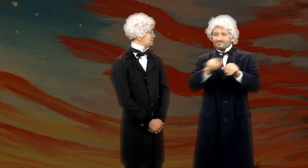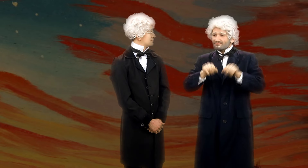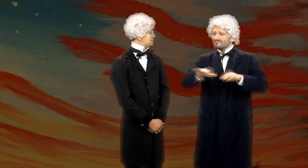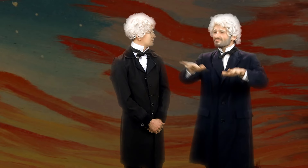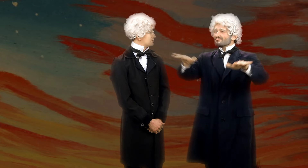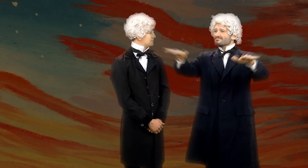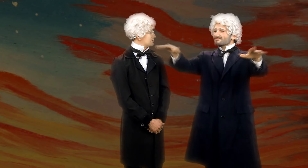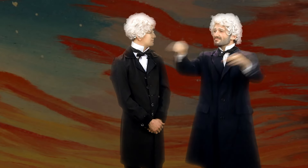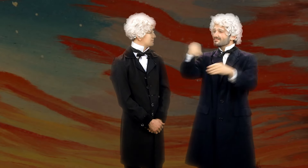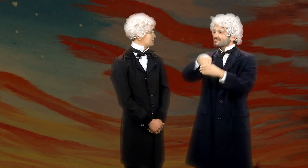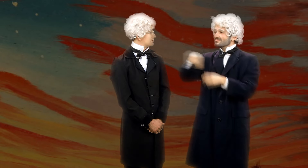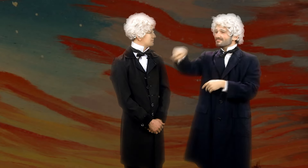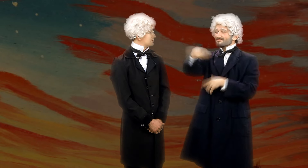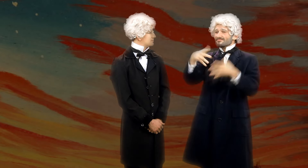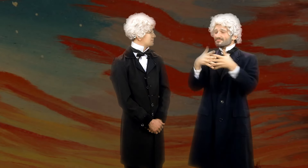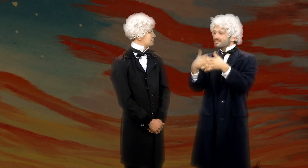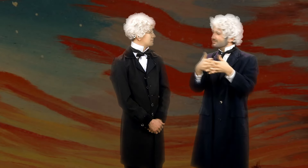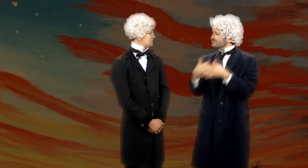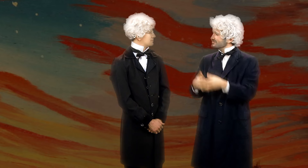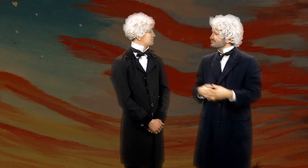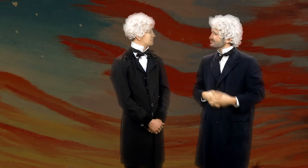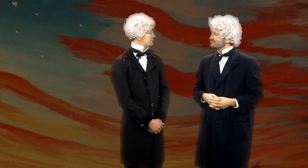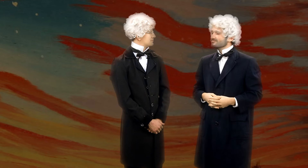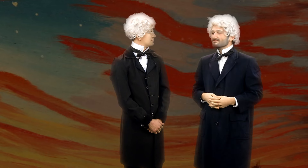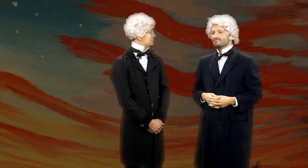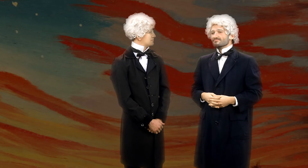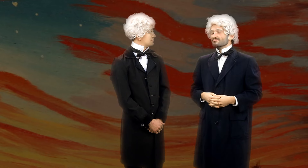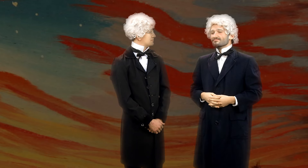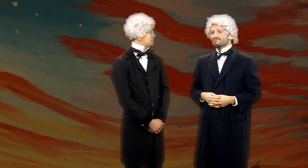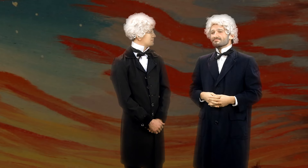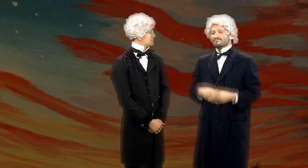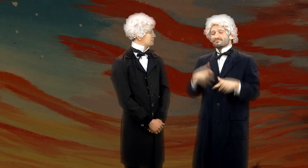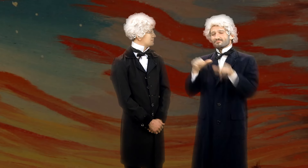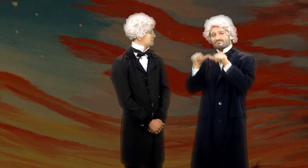for the deaf across the country.